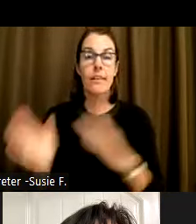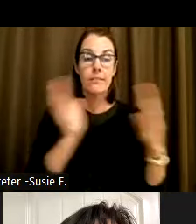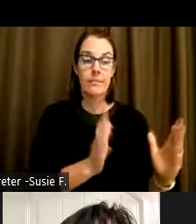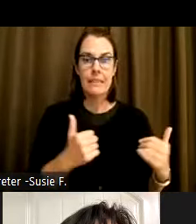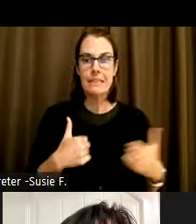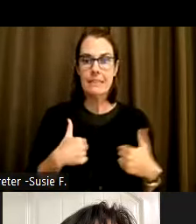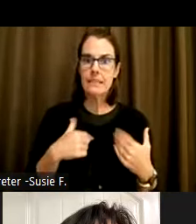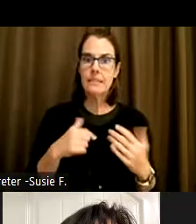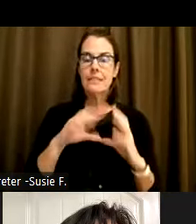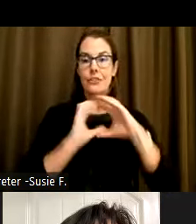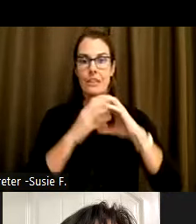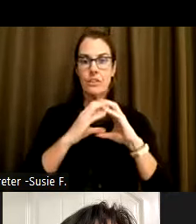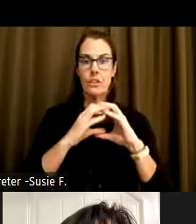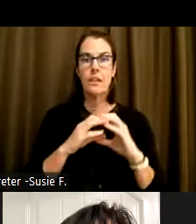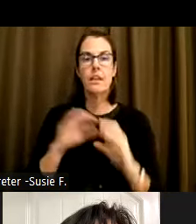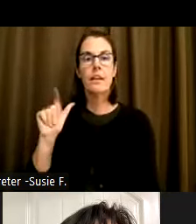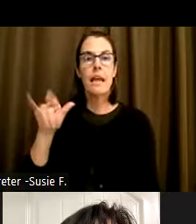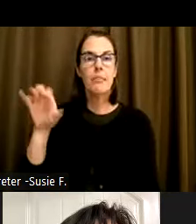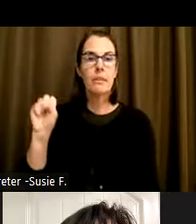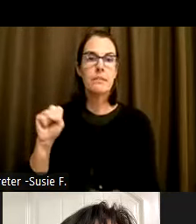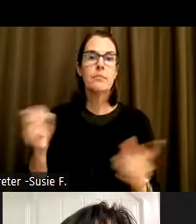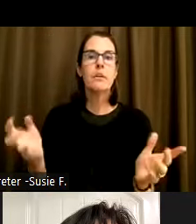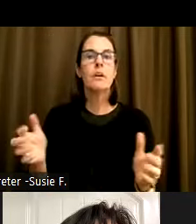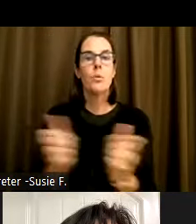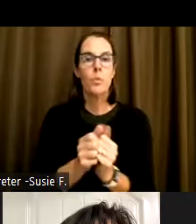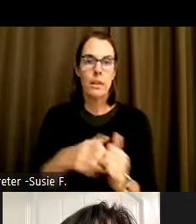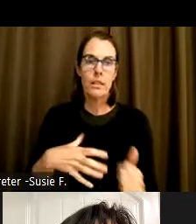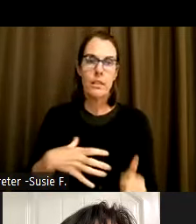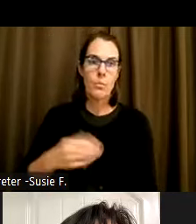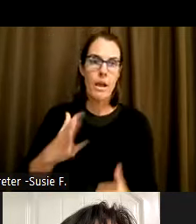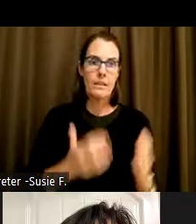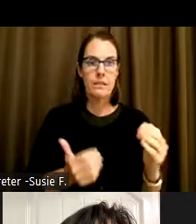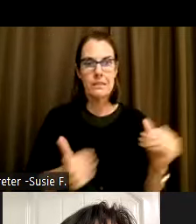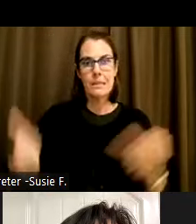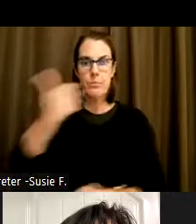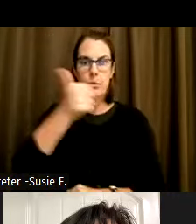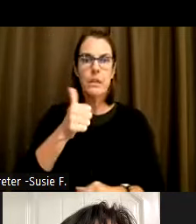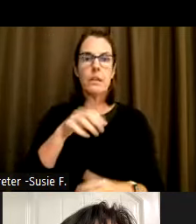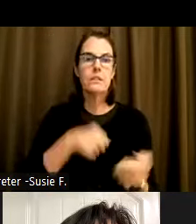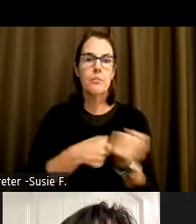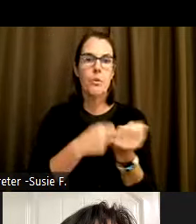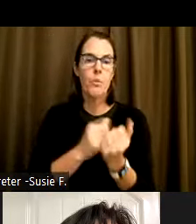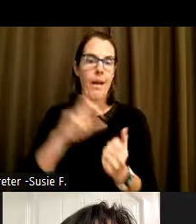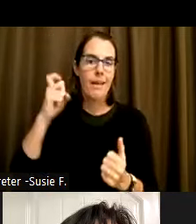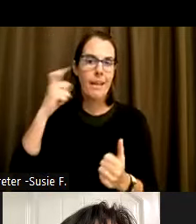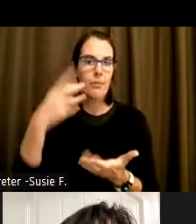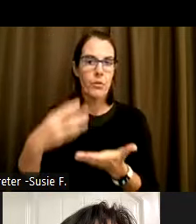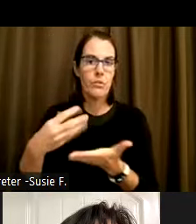coupled with white supremacy supported by capitalism underscored by heteropatriarchy. Has rendered the vast majority